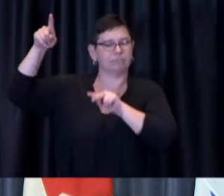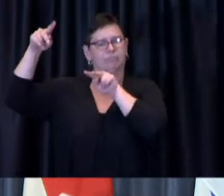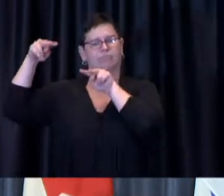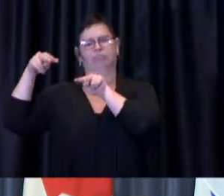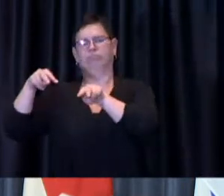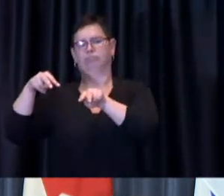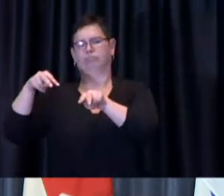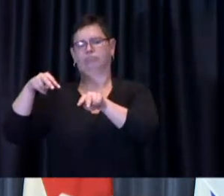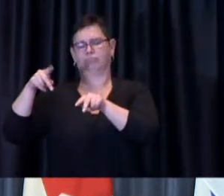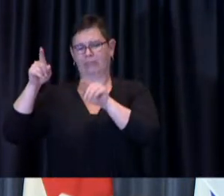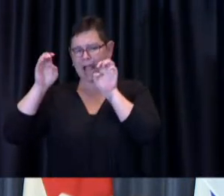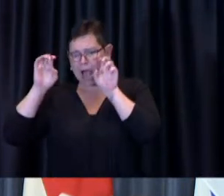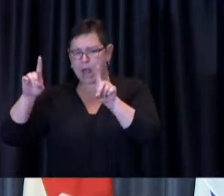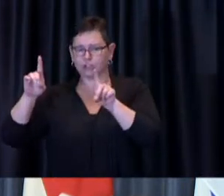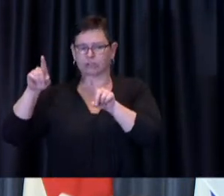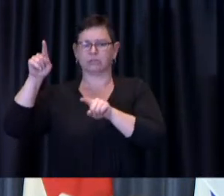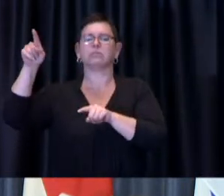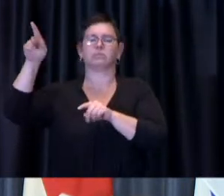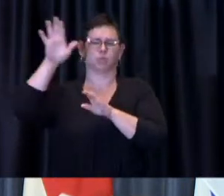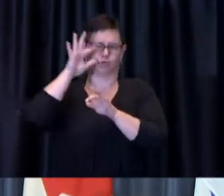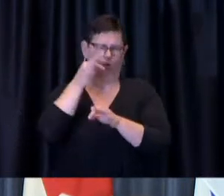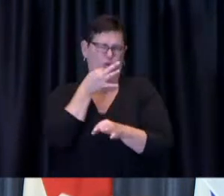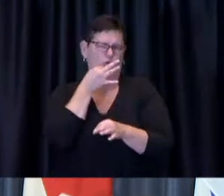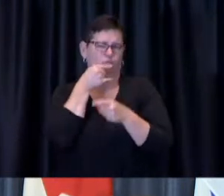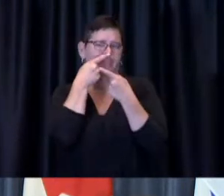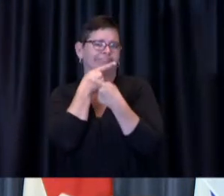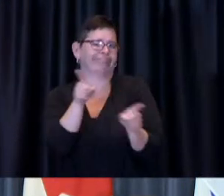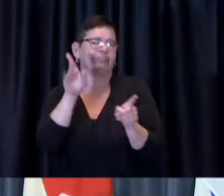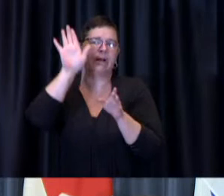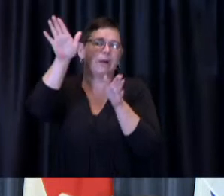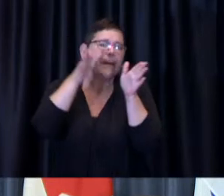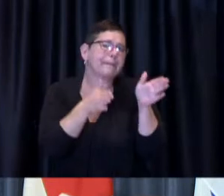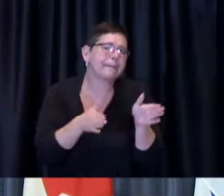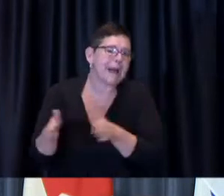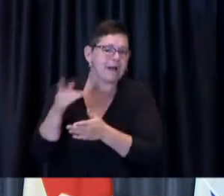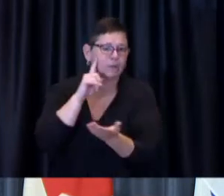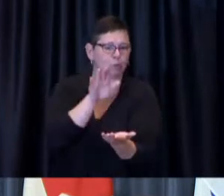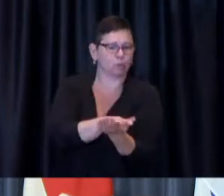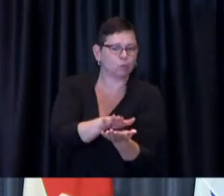release a plan i can tell you that local public health units are in active conversation certainly